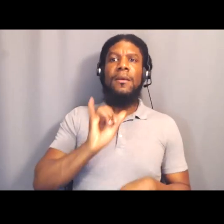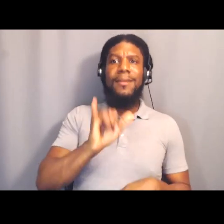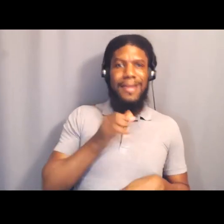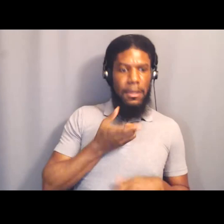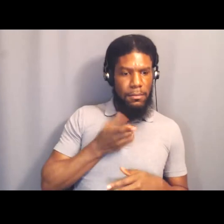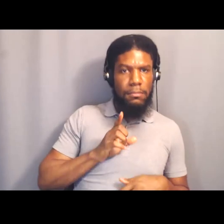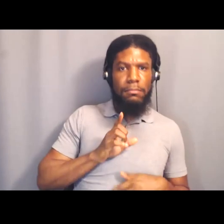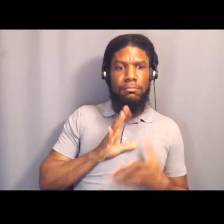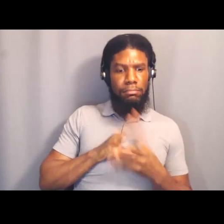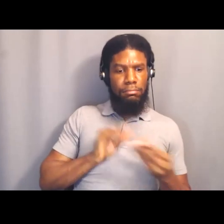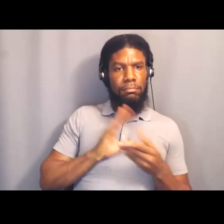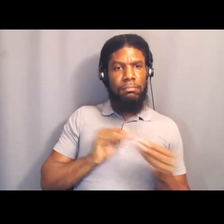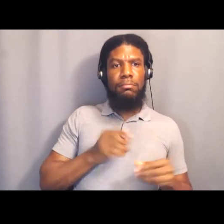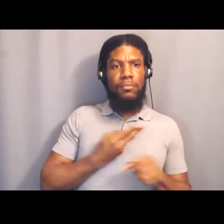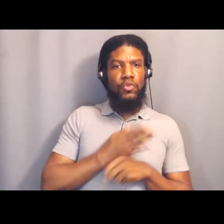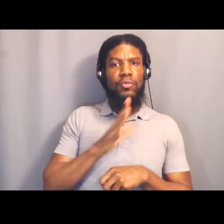And just having the courage to do that